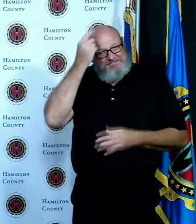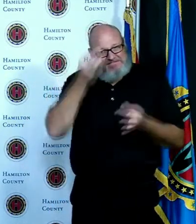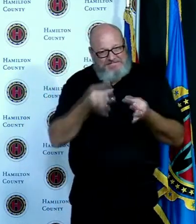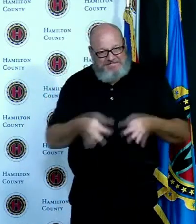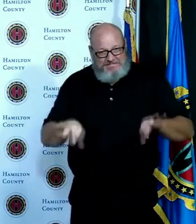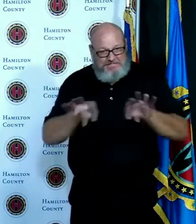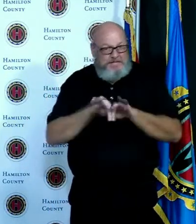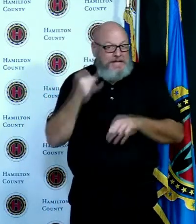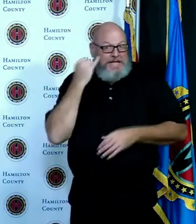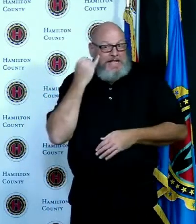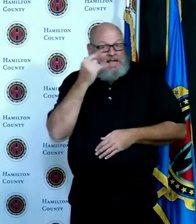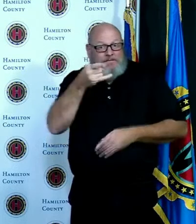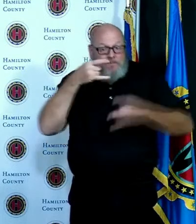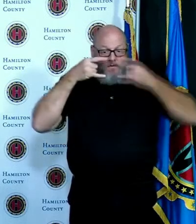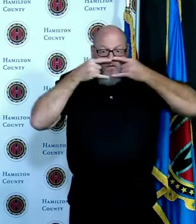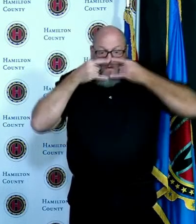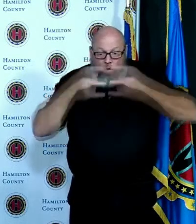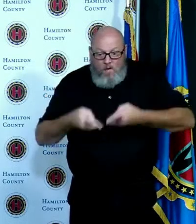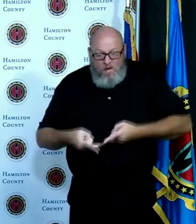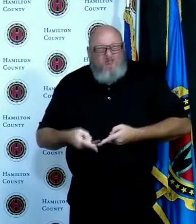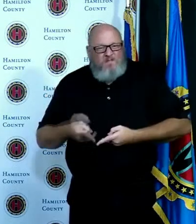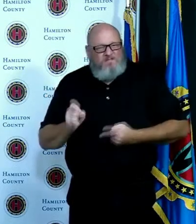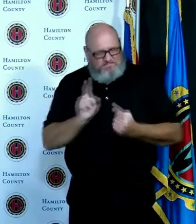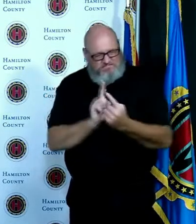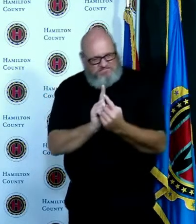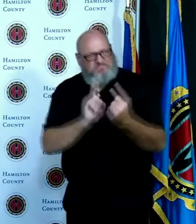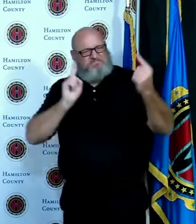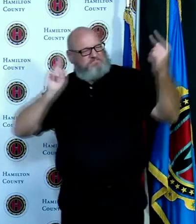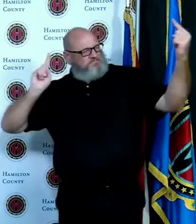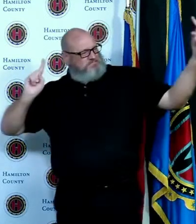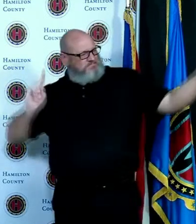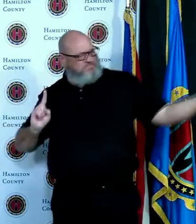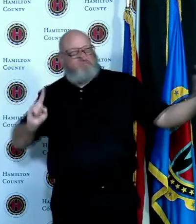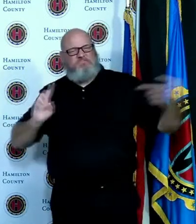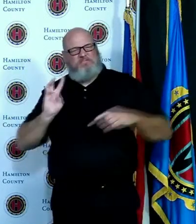which would be the safest of all because what we're doing on our on the private side